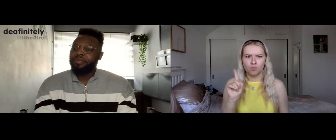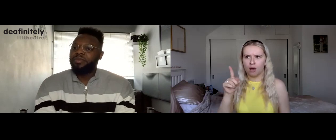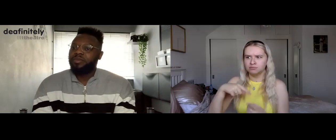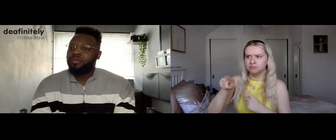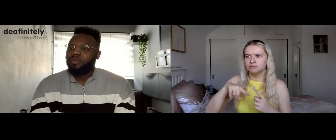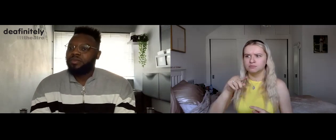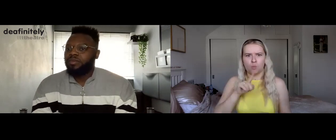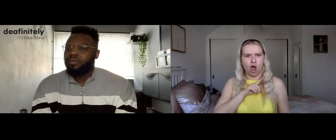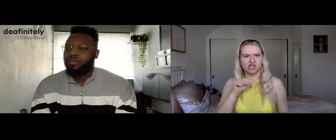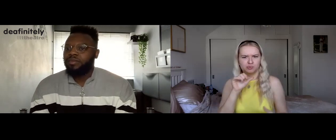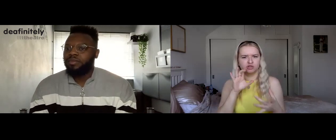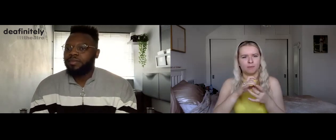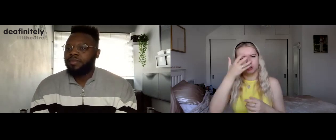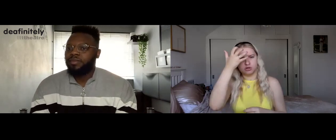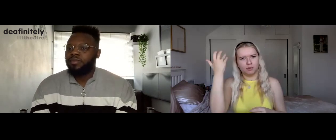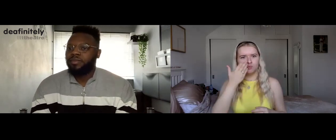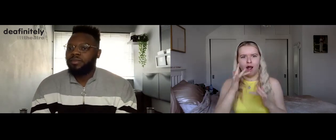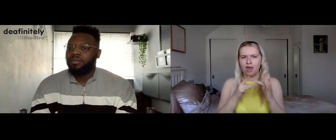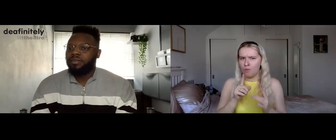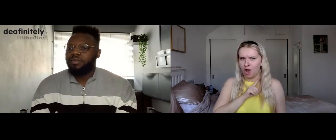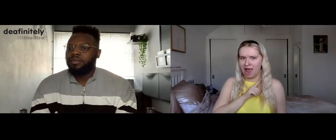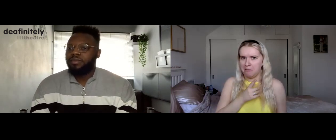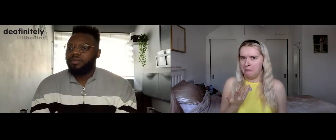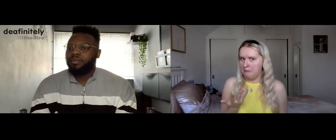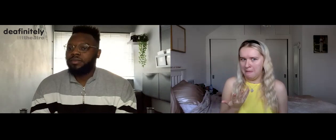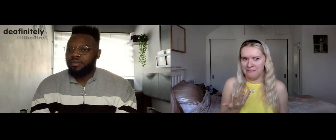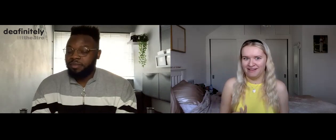why should they join Summer School Online?